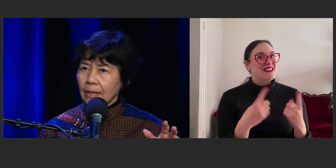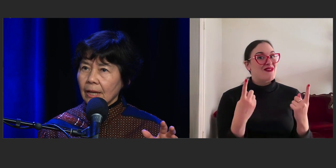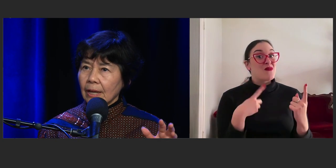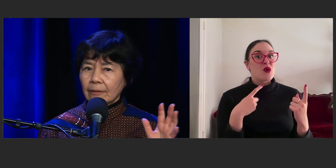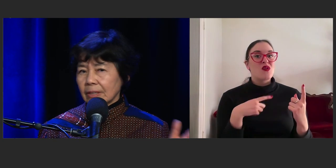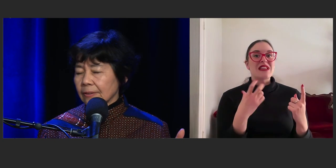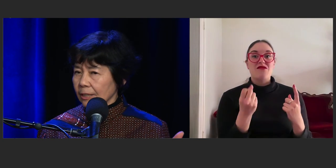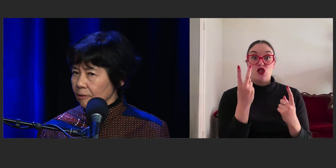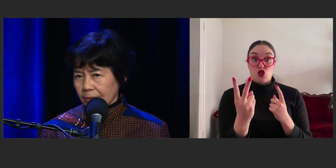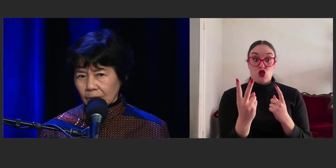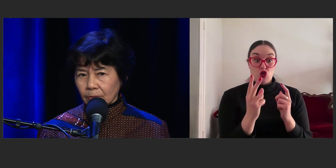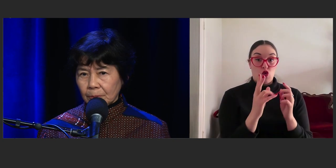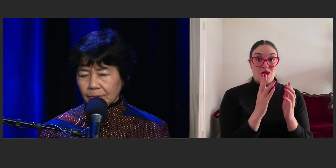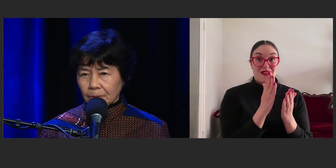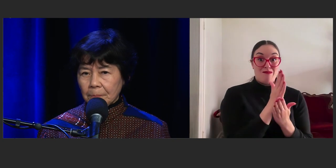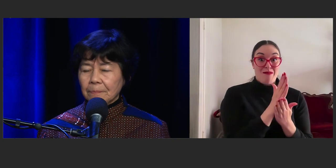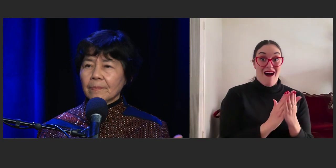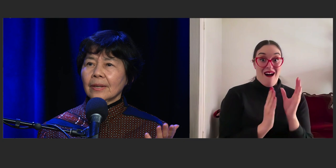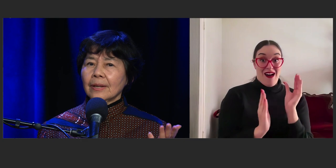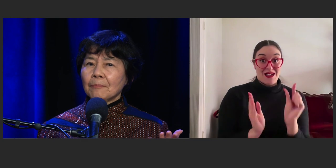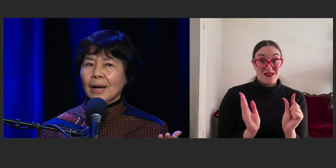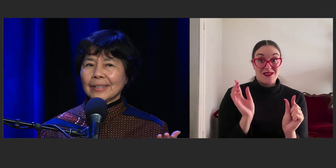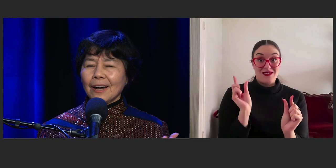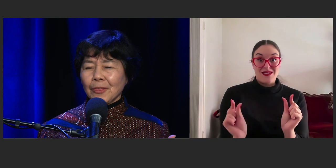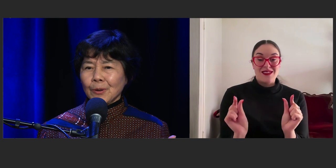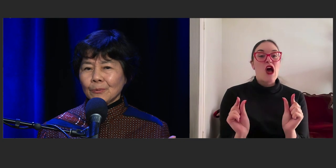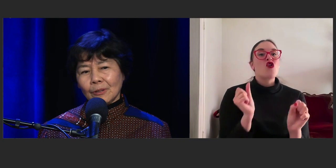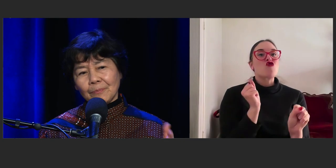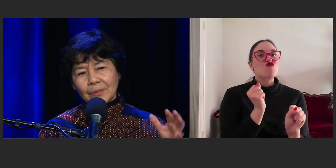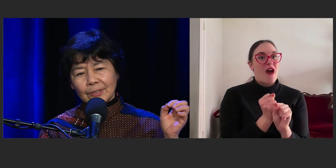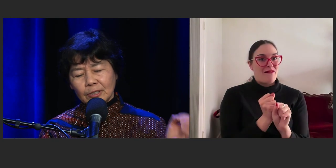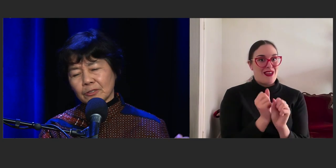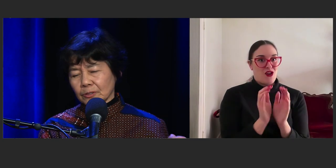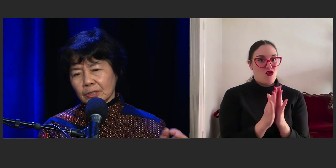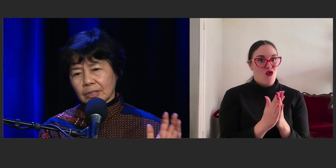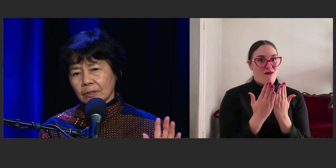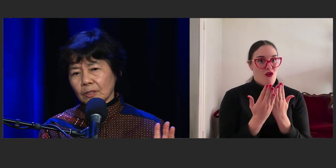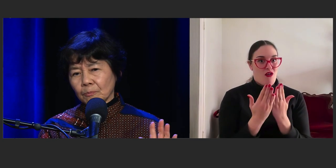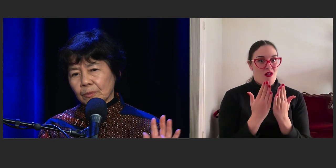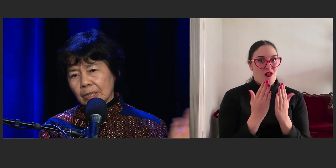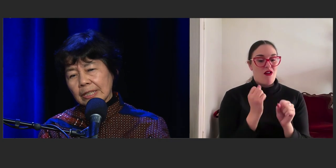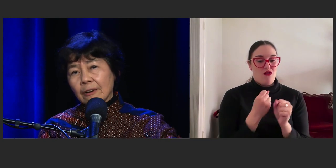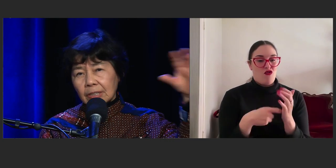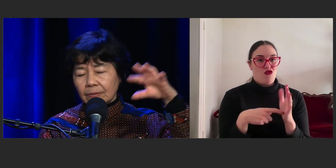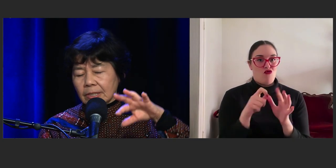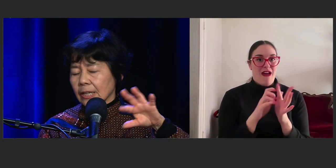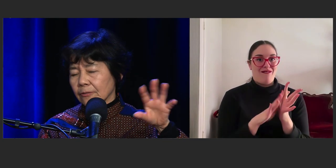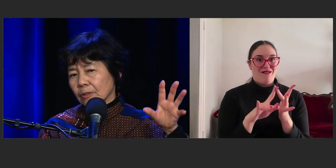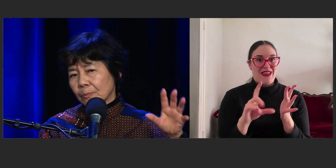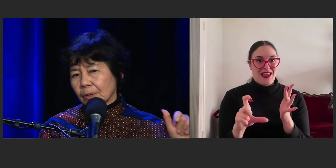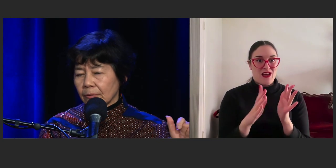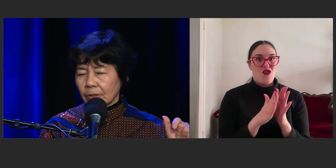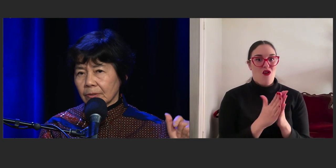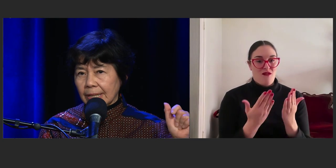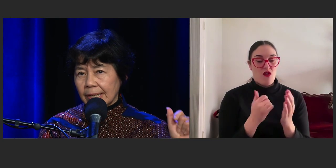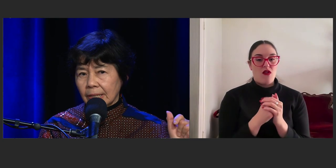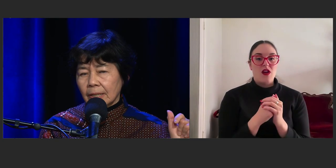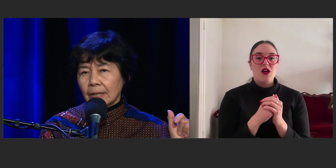And I've never done graphic novel before, but I thought, well, so the narrative is taken from the point of view of Zadie